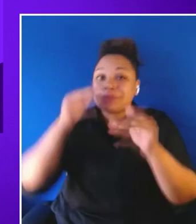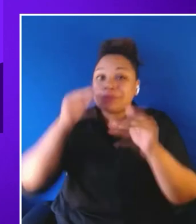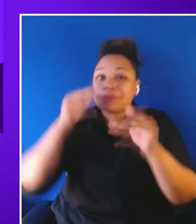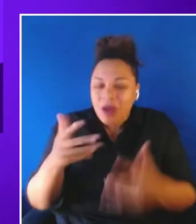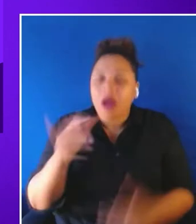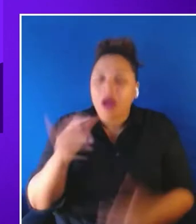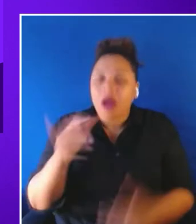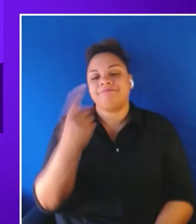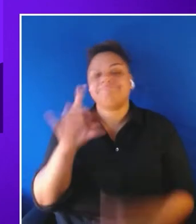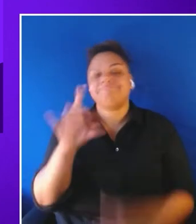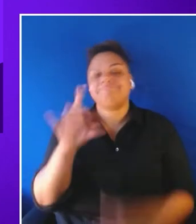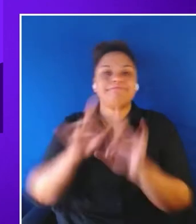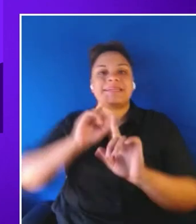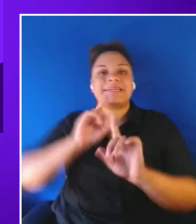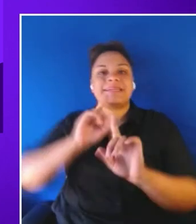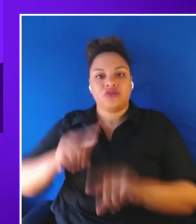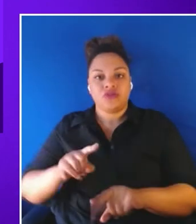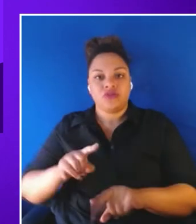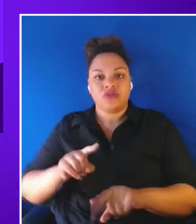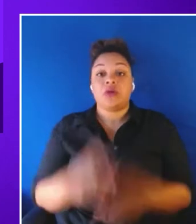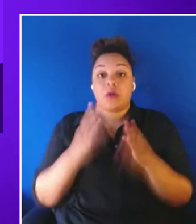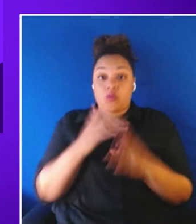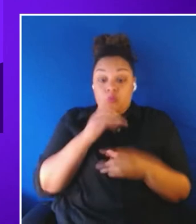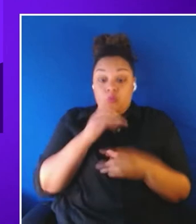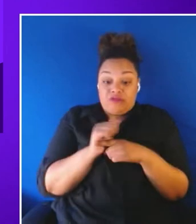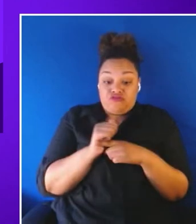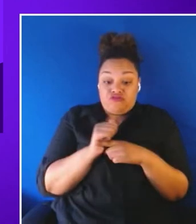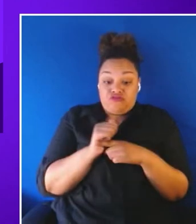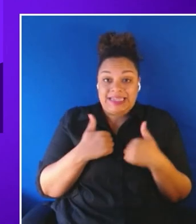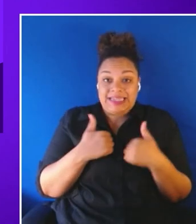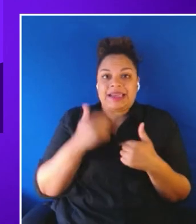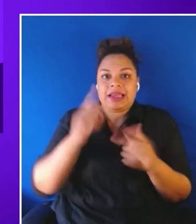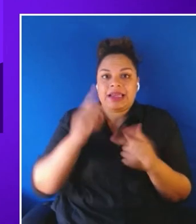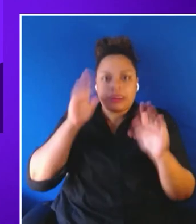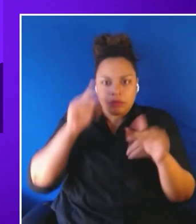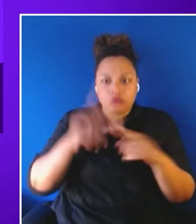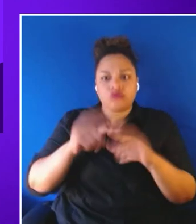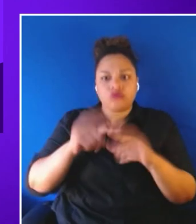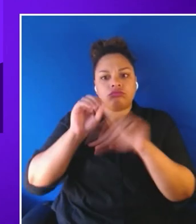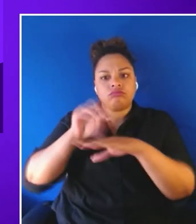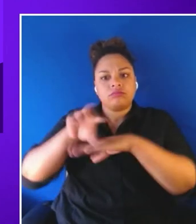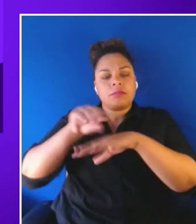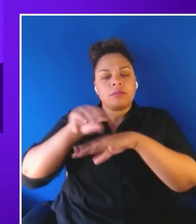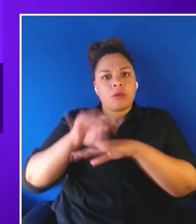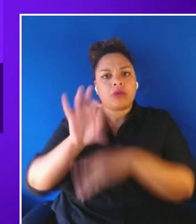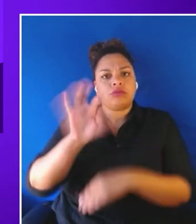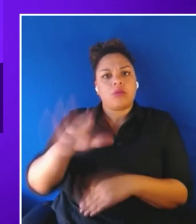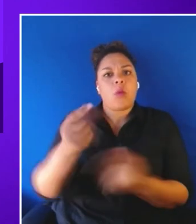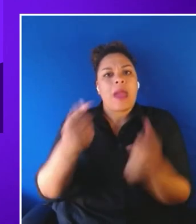The trainee is expected to provide input, which is what is happening in the second image. The